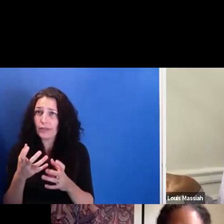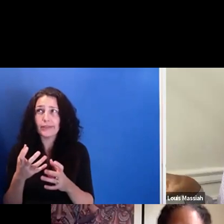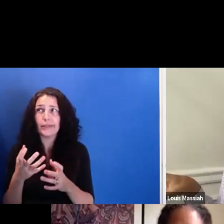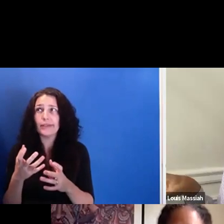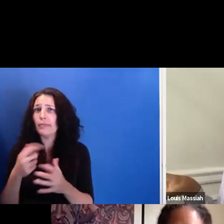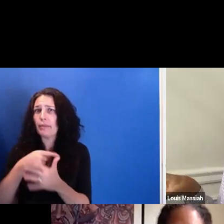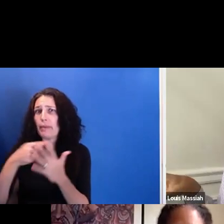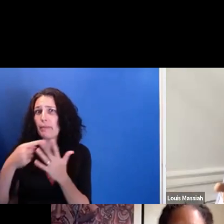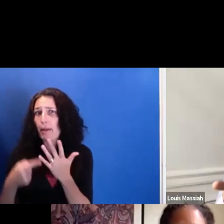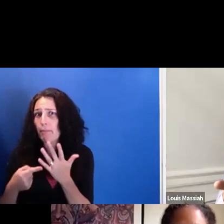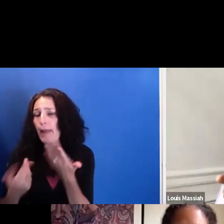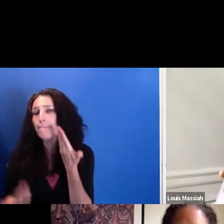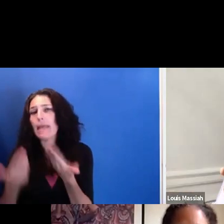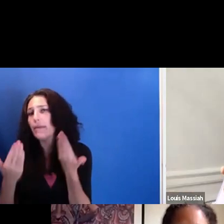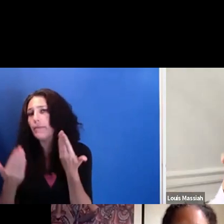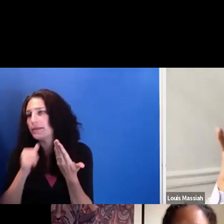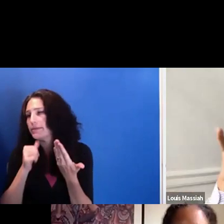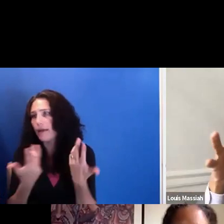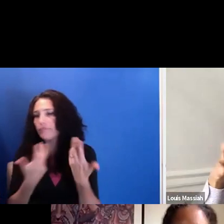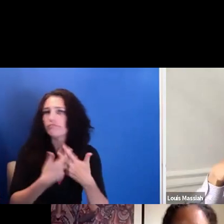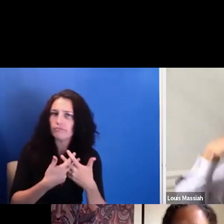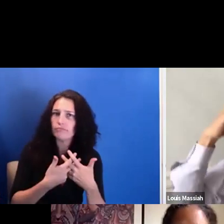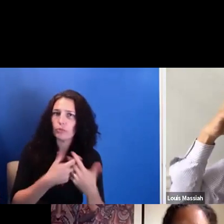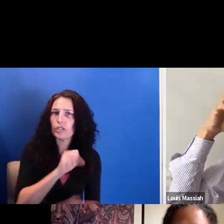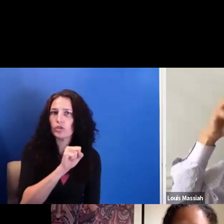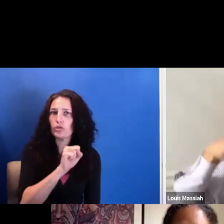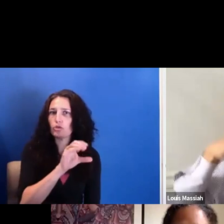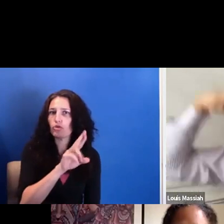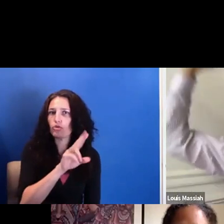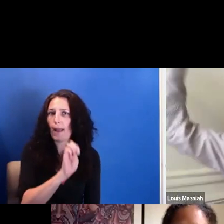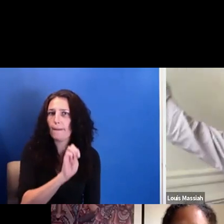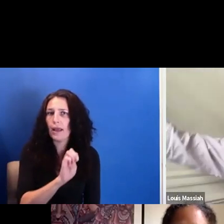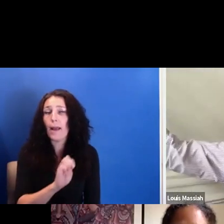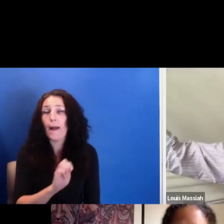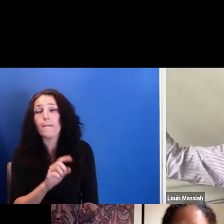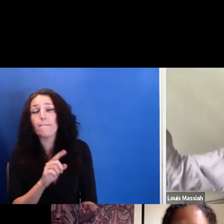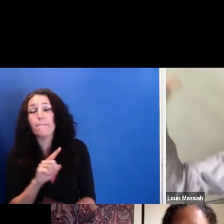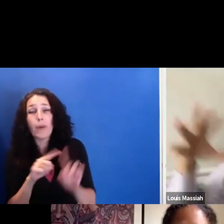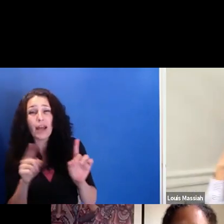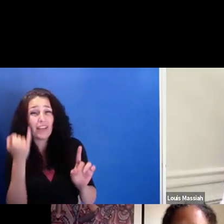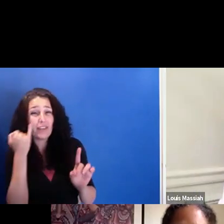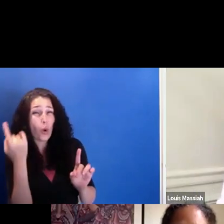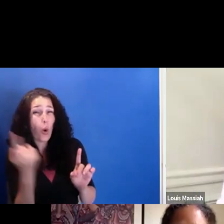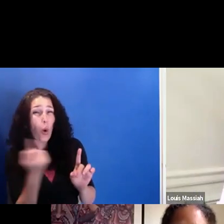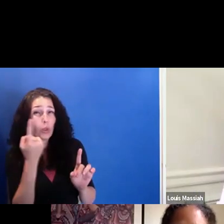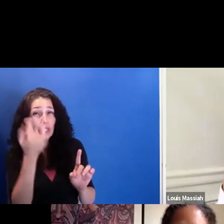But it's the idea, and the idea-- and you're just thinking that the idea requires the technology, but if you can just really refine